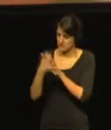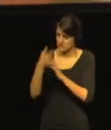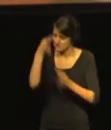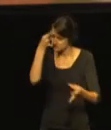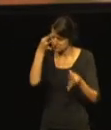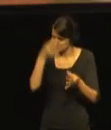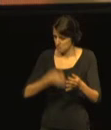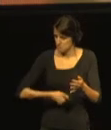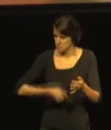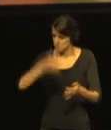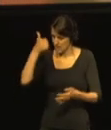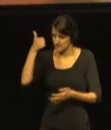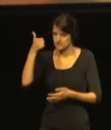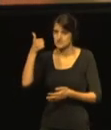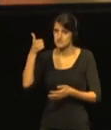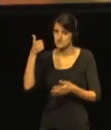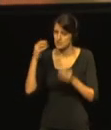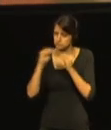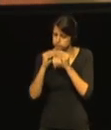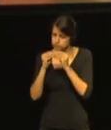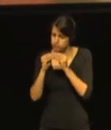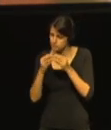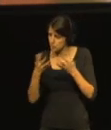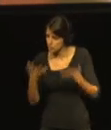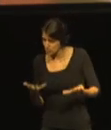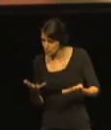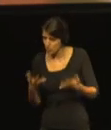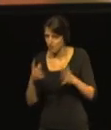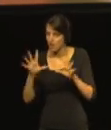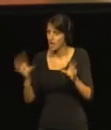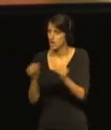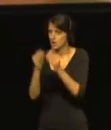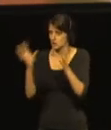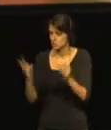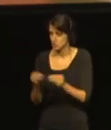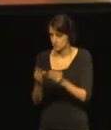and the results and the conclusions that we have drawn.